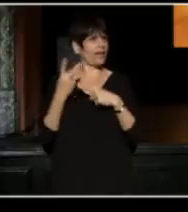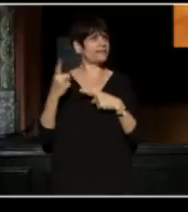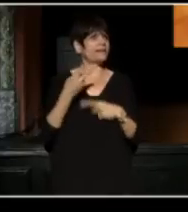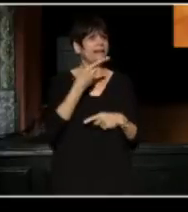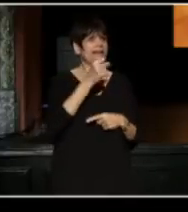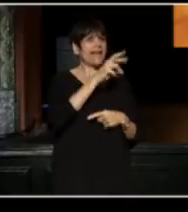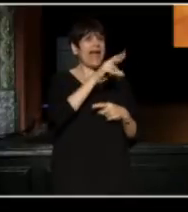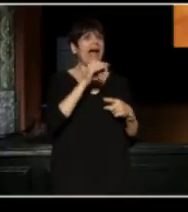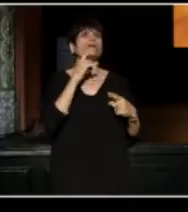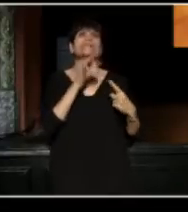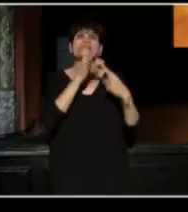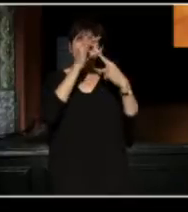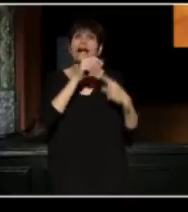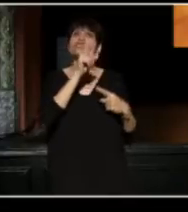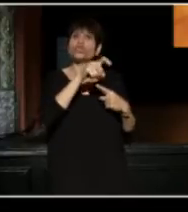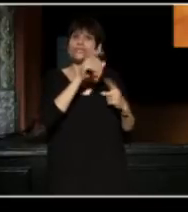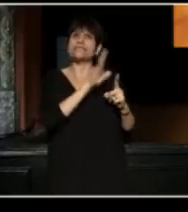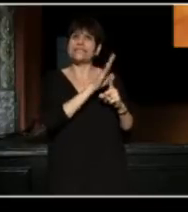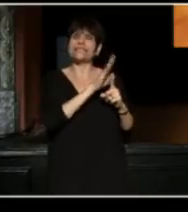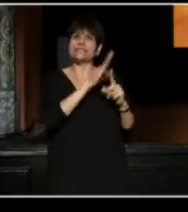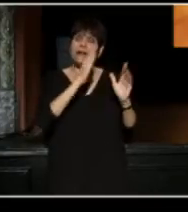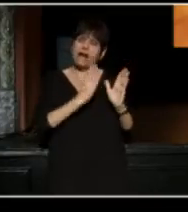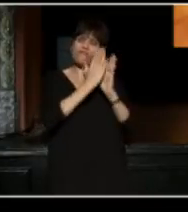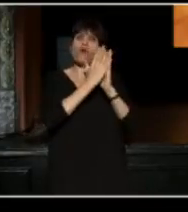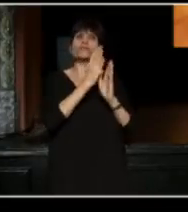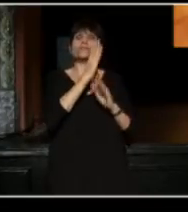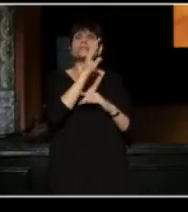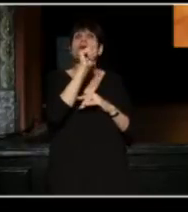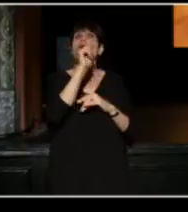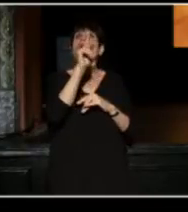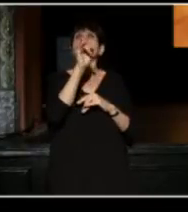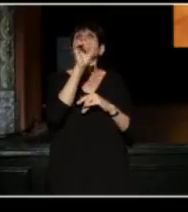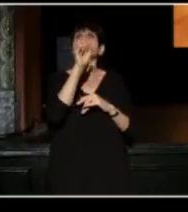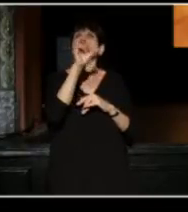Henry has special needs and has confronted his autism for over 22 years.